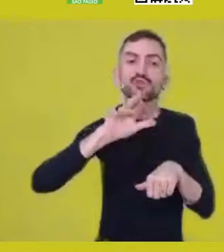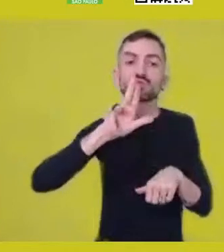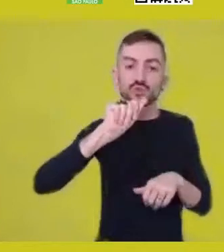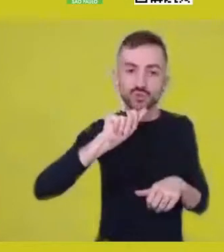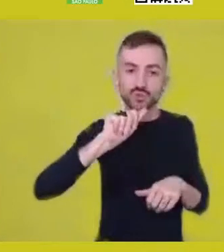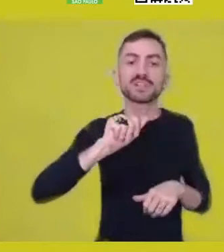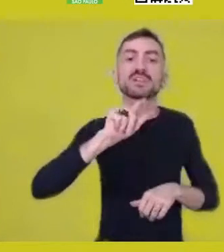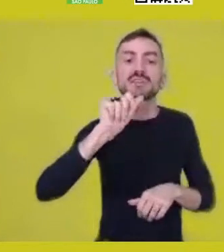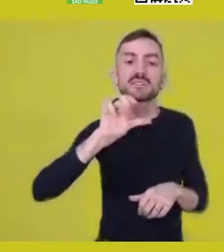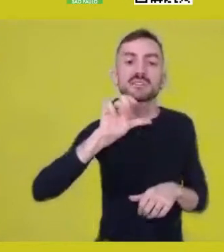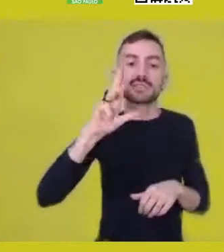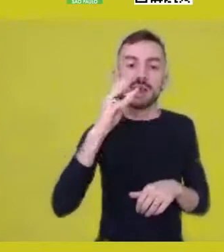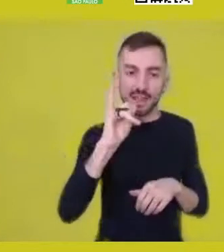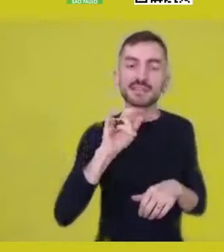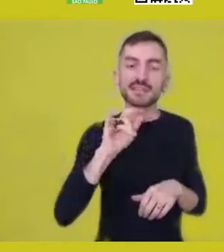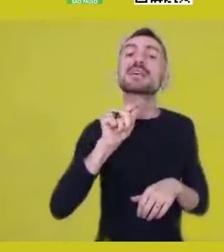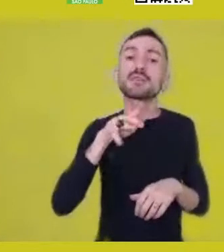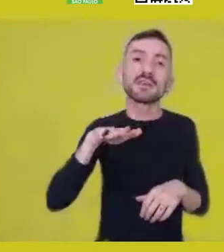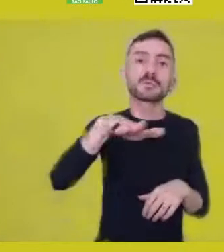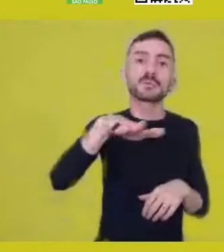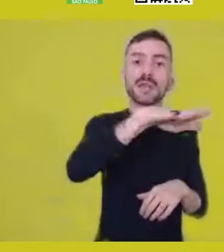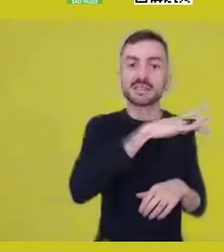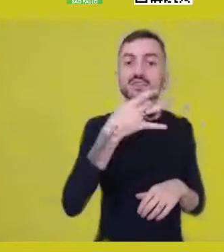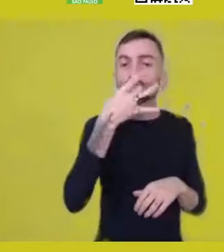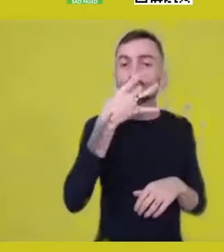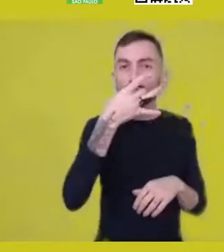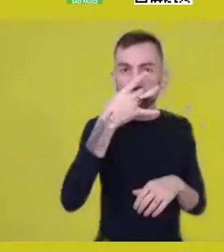about sound ambience, beginning next Tuesday.